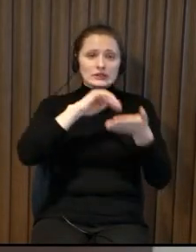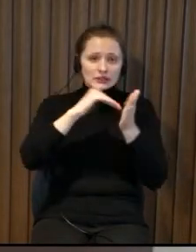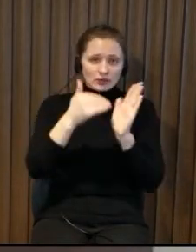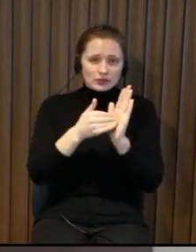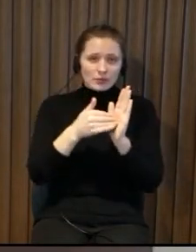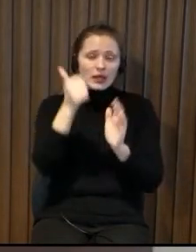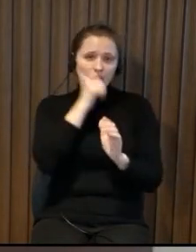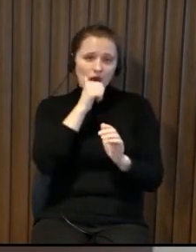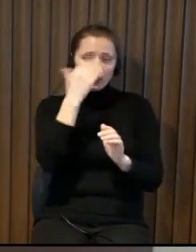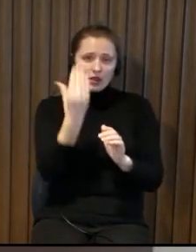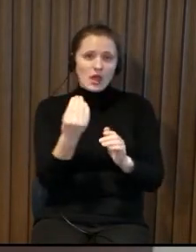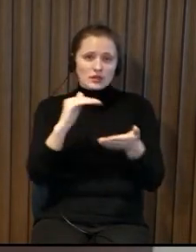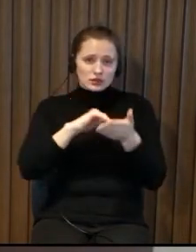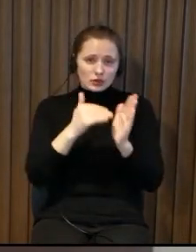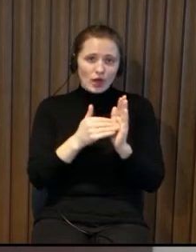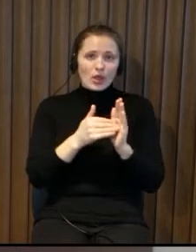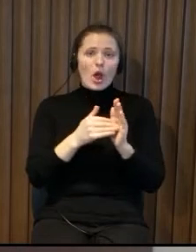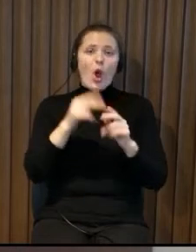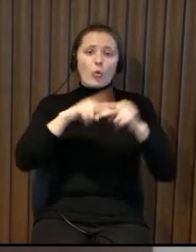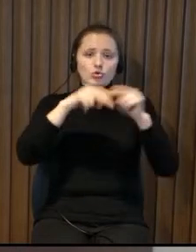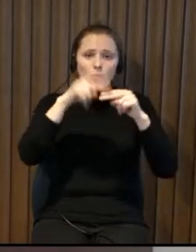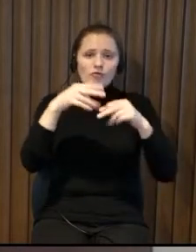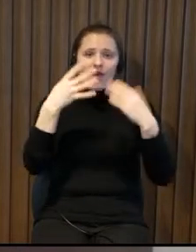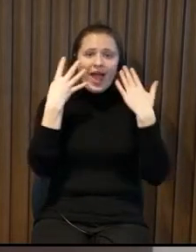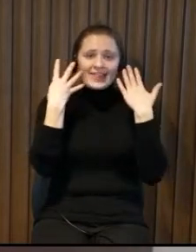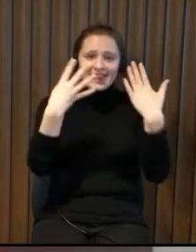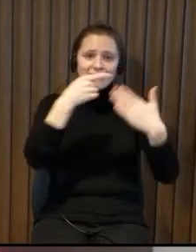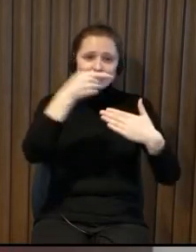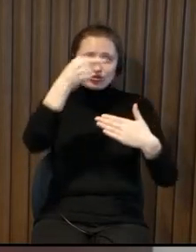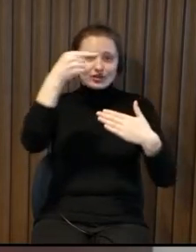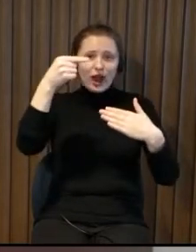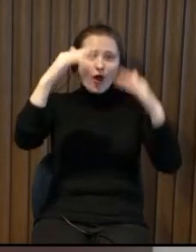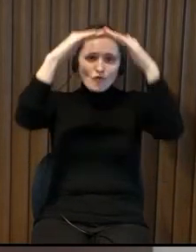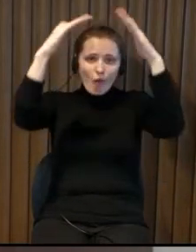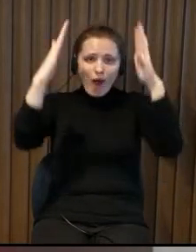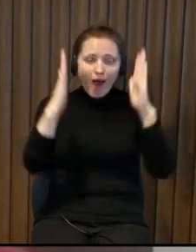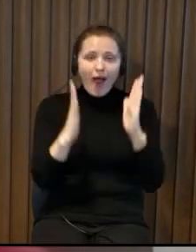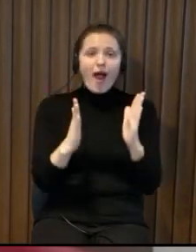and then there are situations i face on a daily basis that there is a building a 9 10